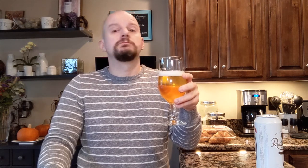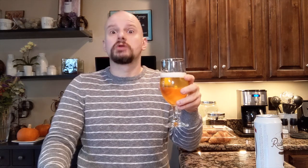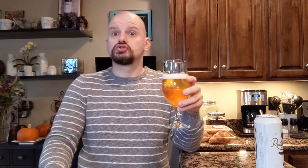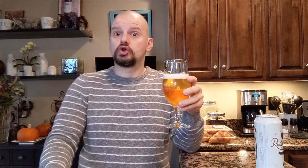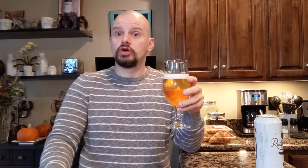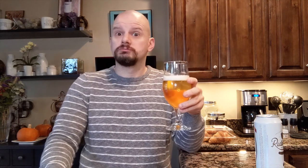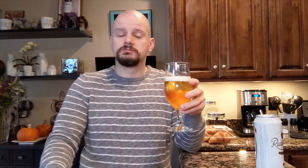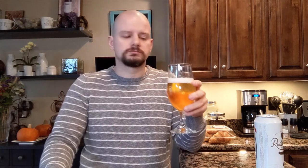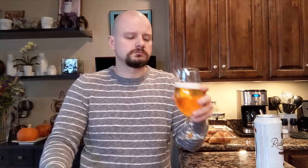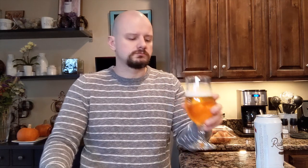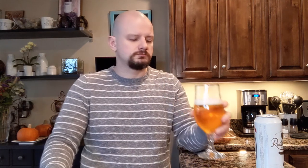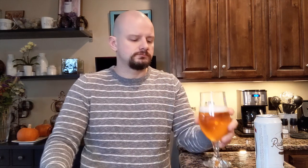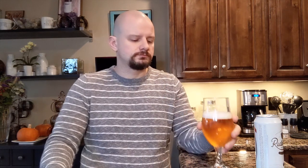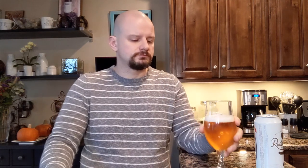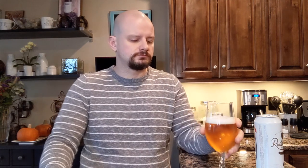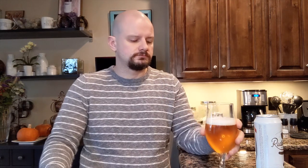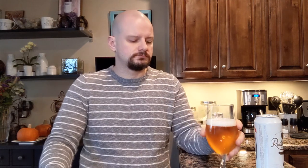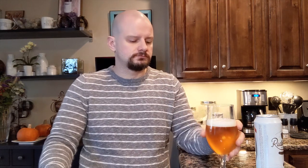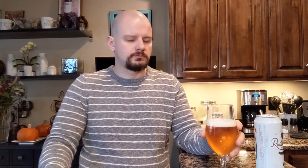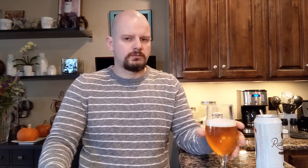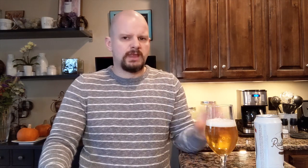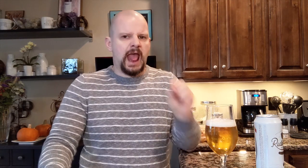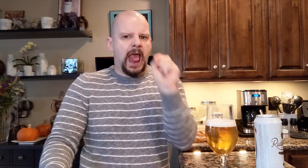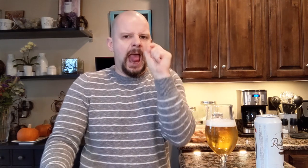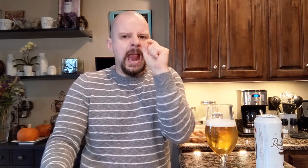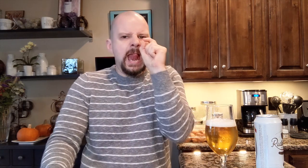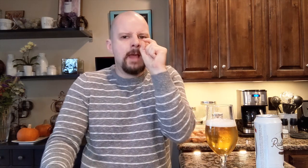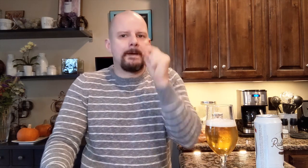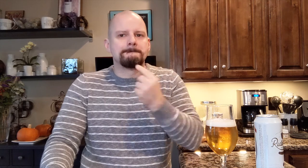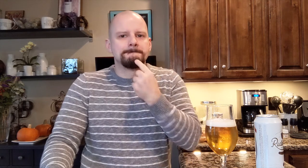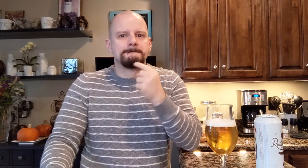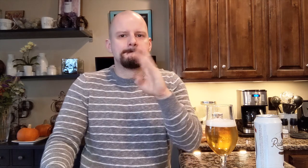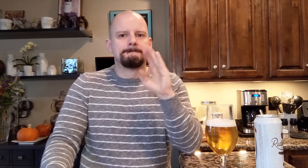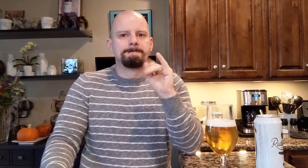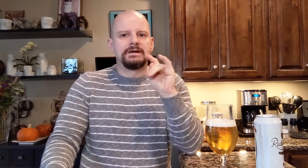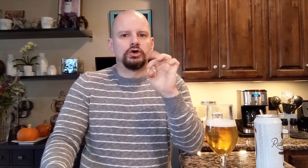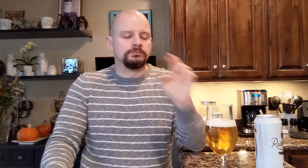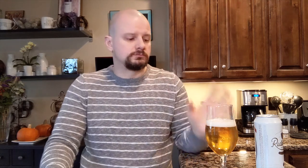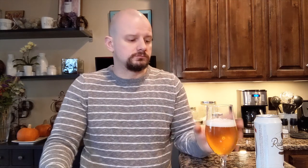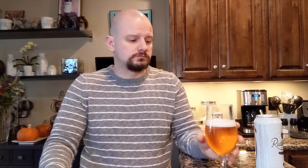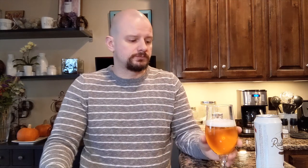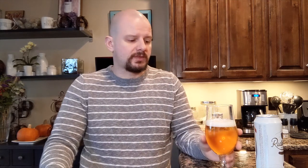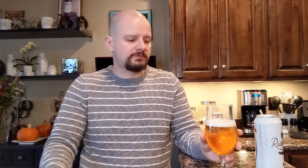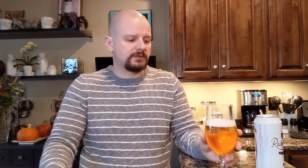It's good! It's just a little bitter